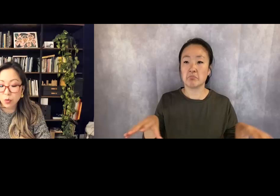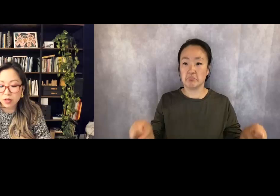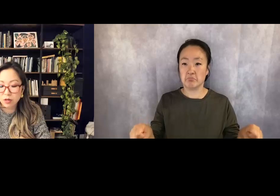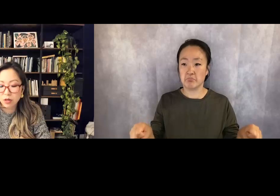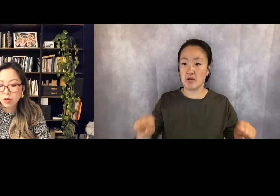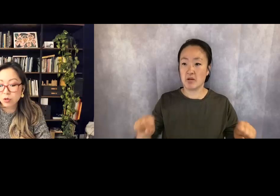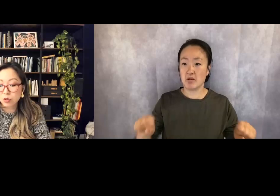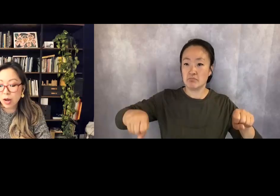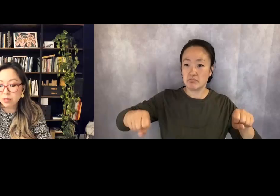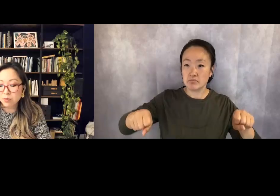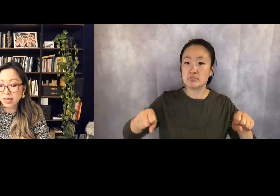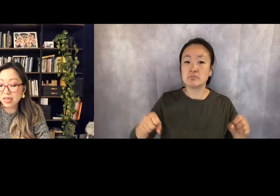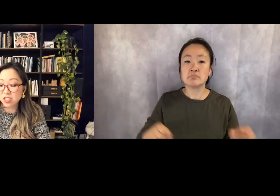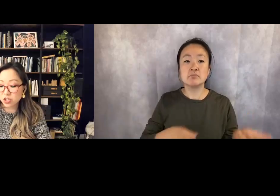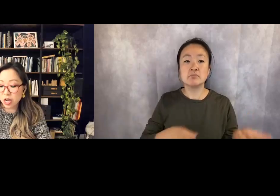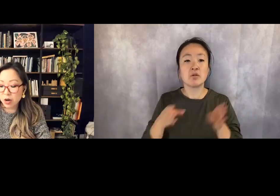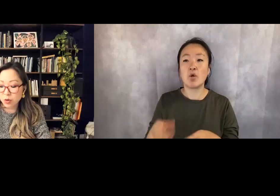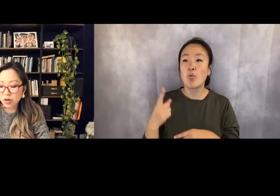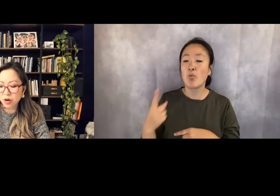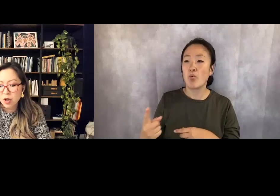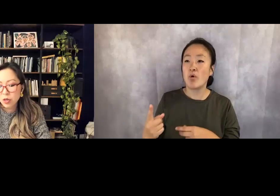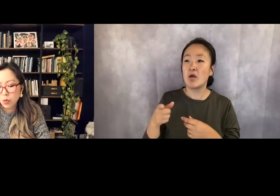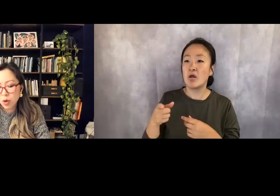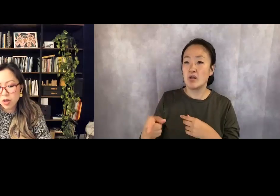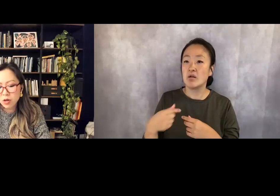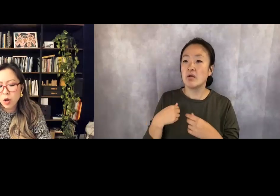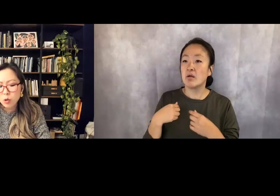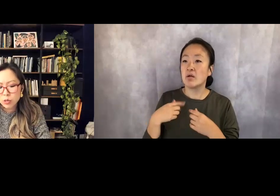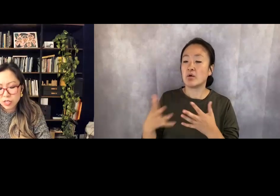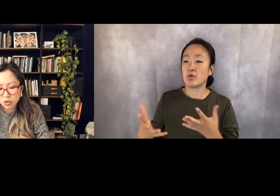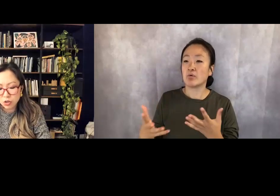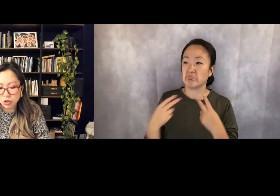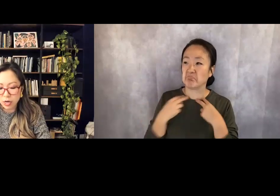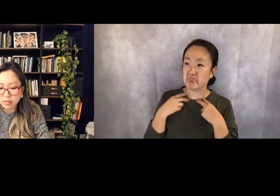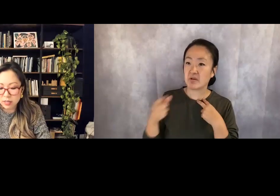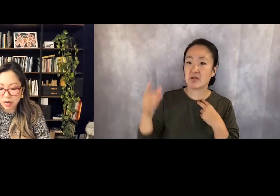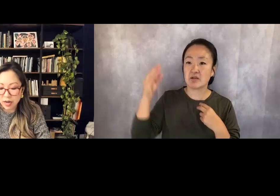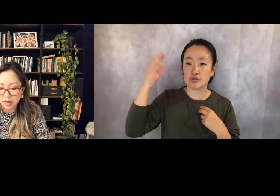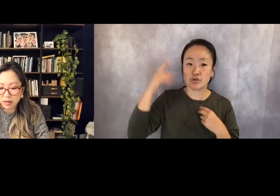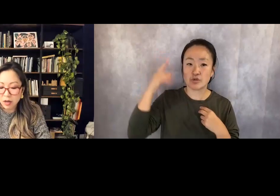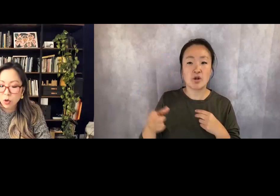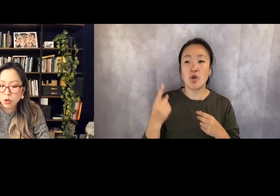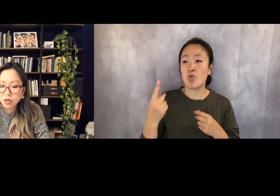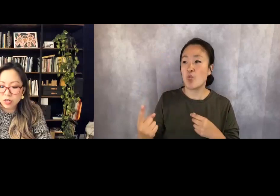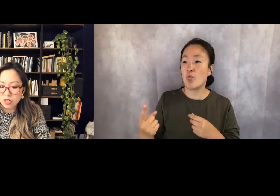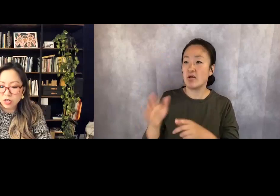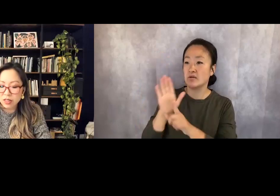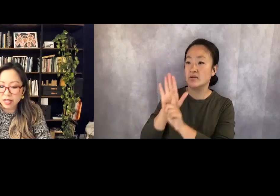one who trapped me in his shower, the one who's sister tried to die, who couldn't unless